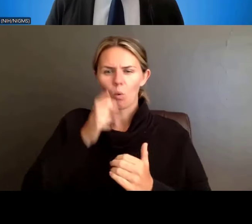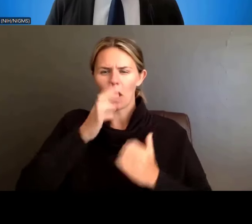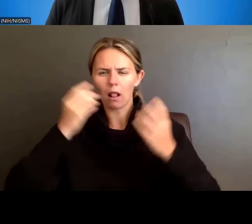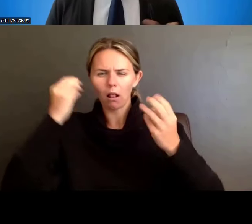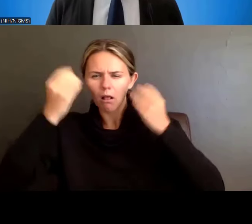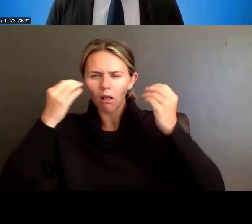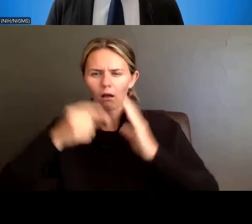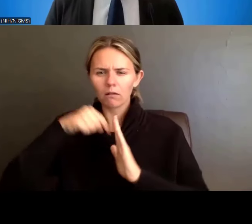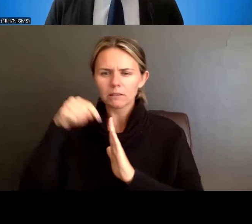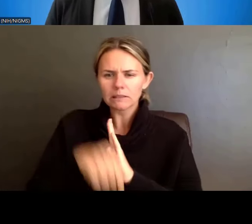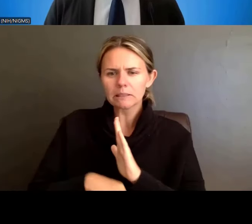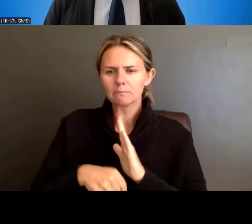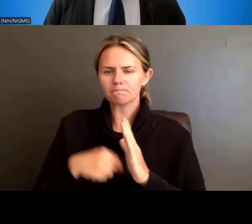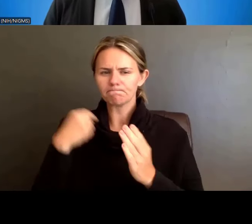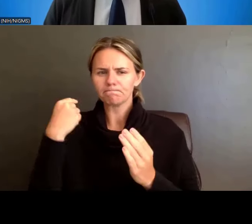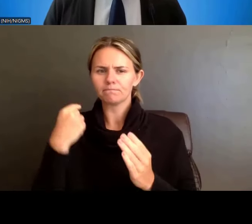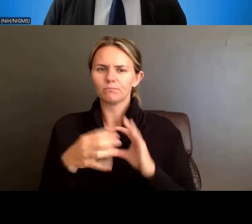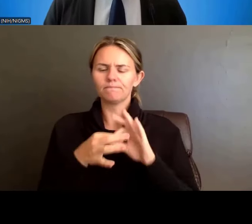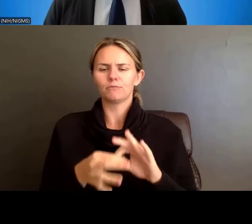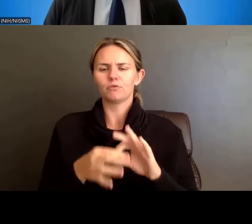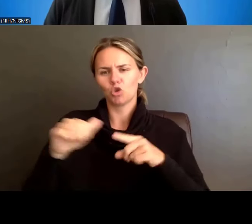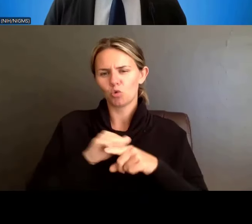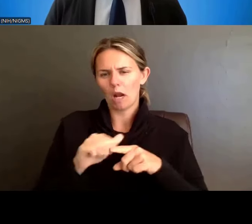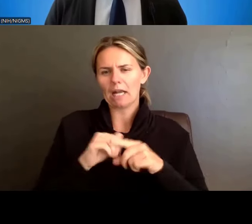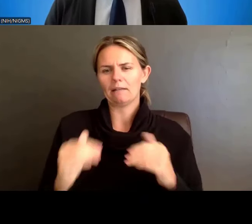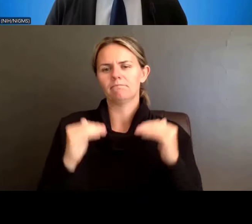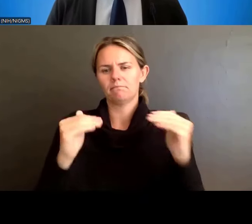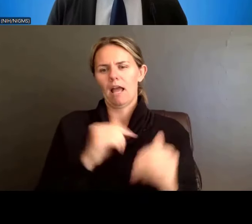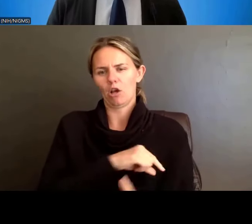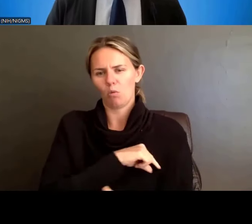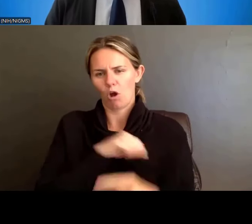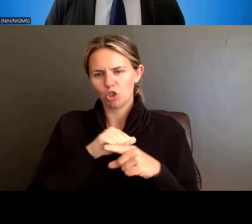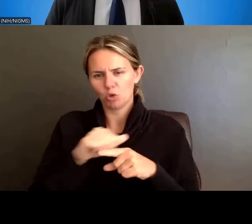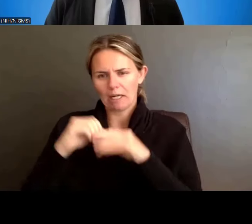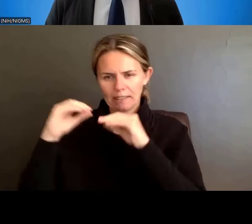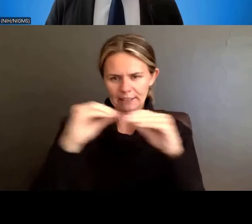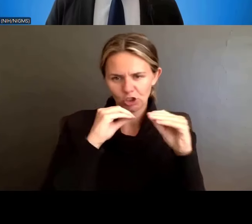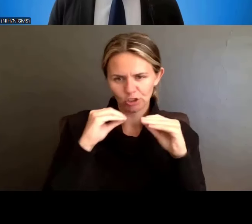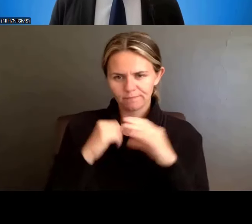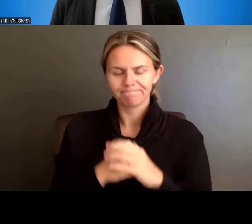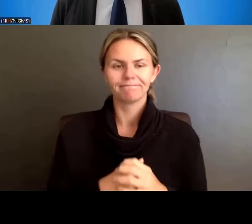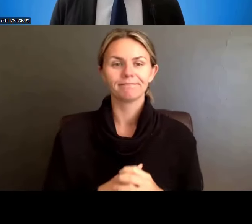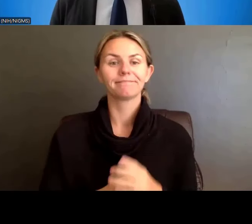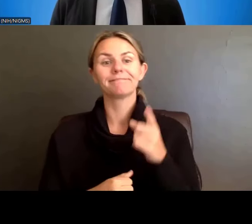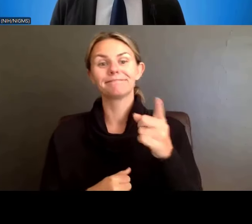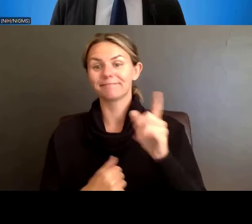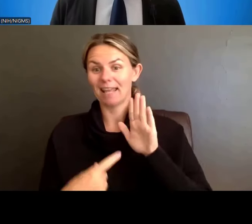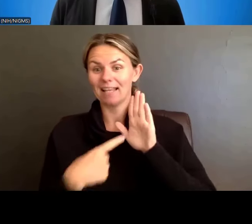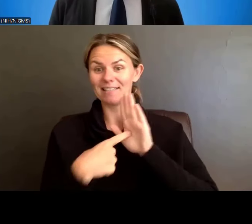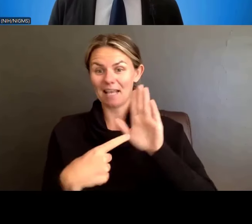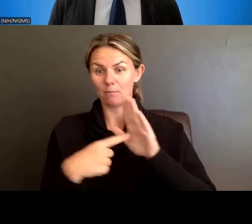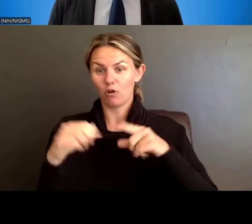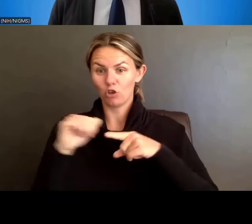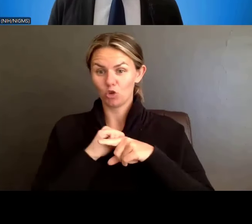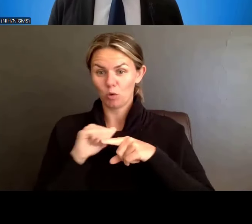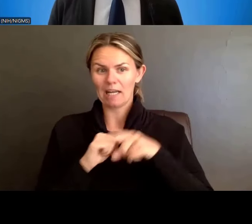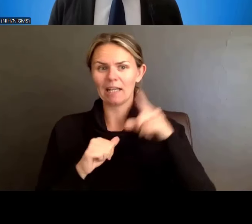And so, we go to the next -- on the next slide, we'll give a little bit more on that. Okay, so here's an example. These are examples of language that we will see.